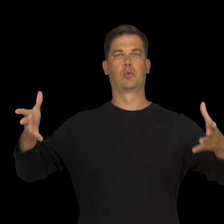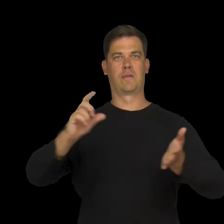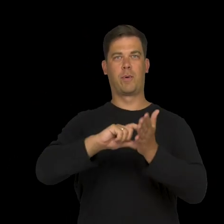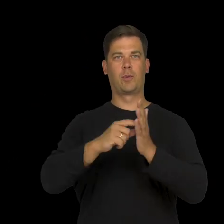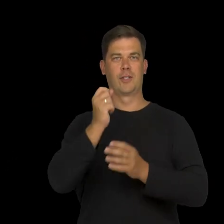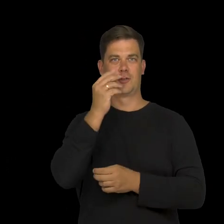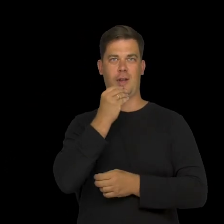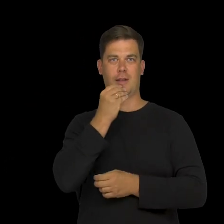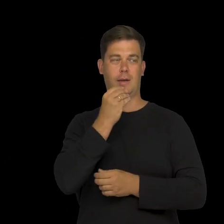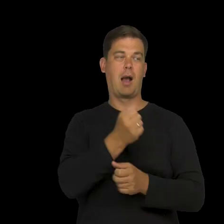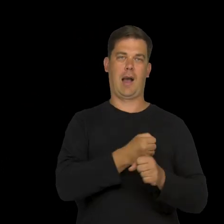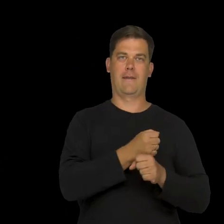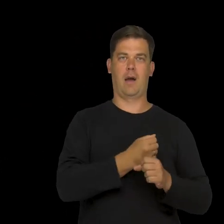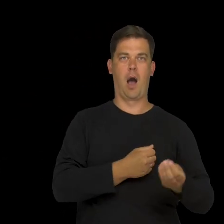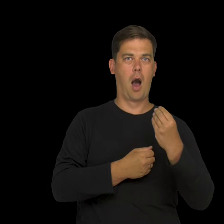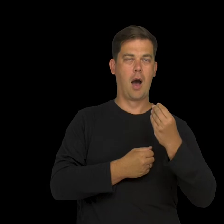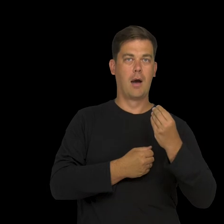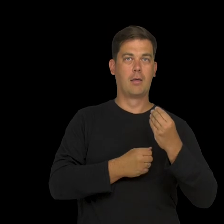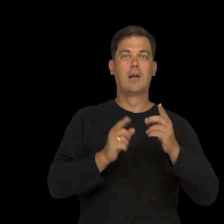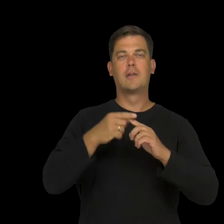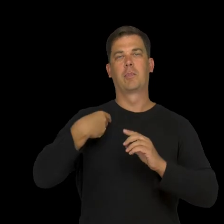in the film, in the living room over breakfast and coffee.